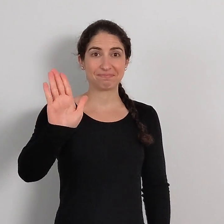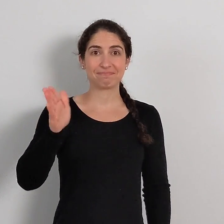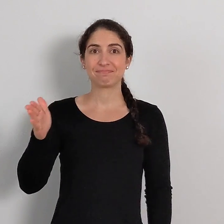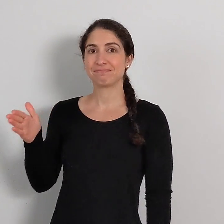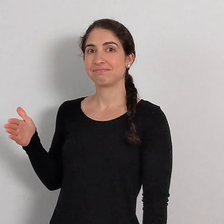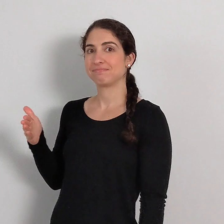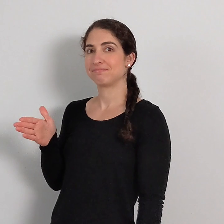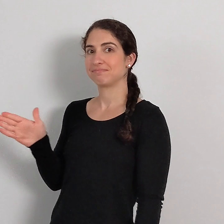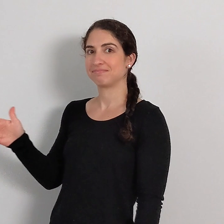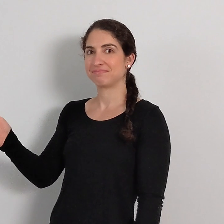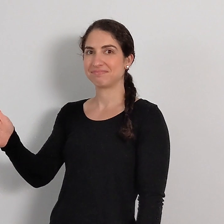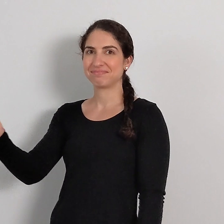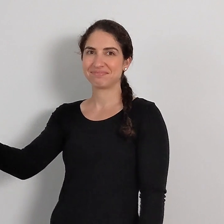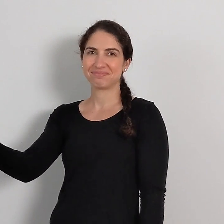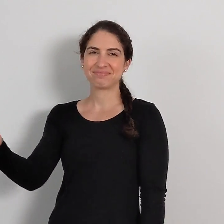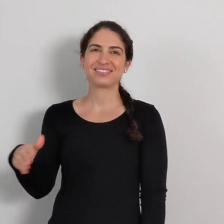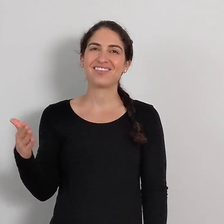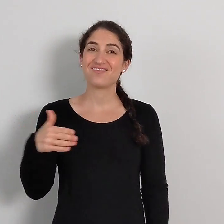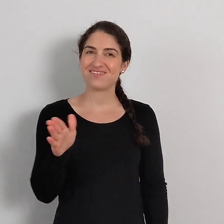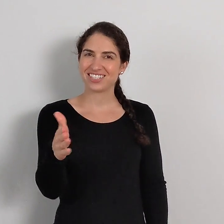FISH